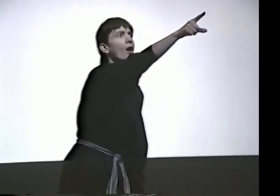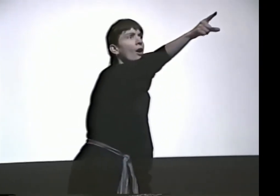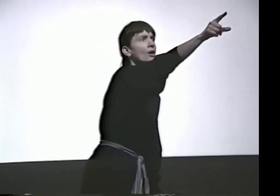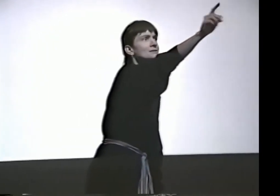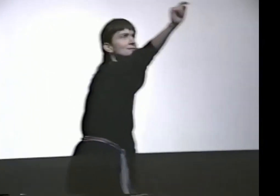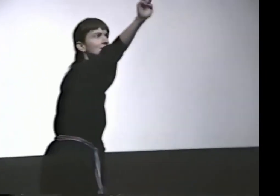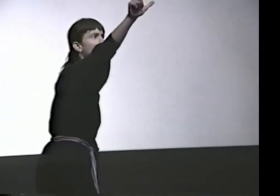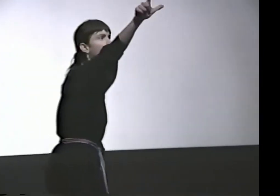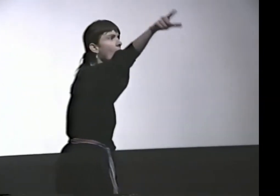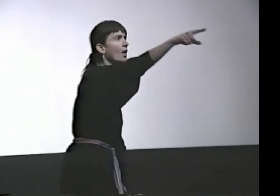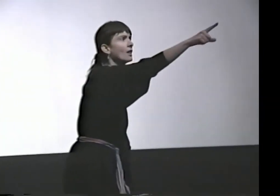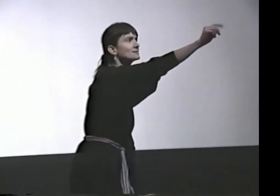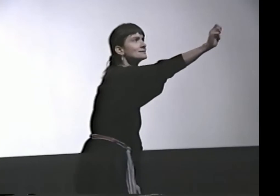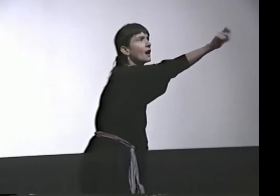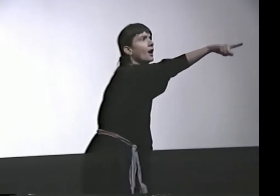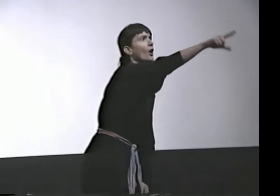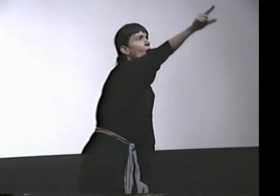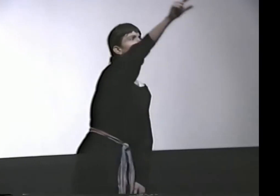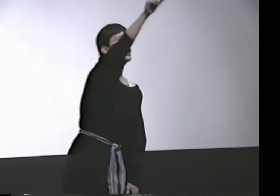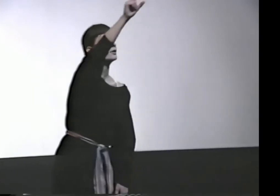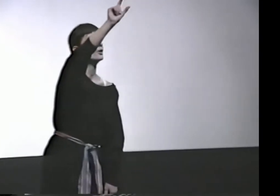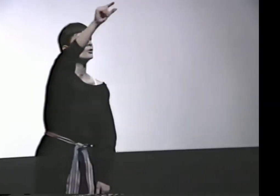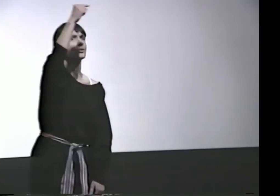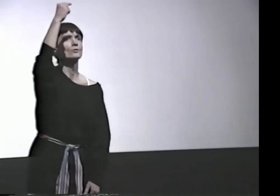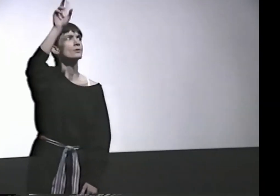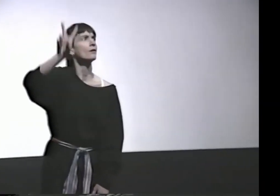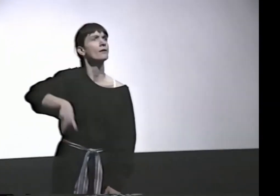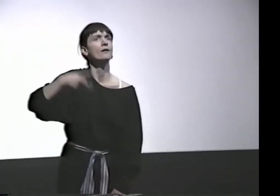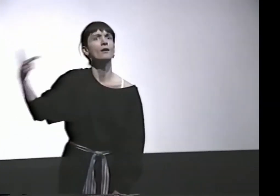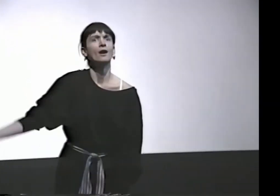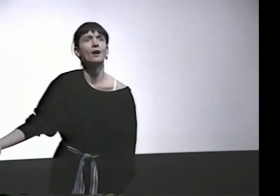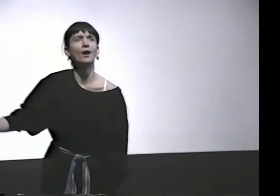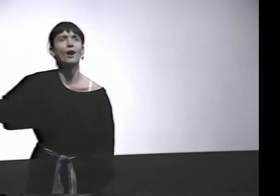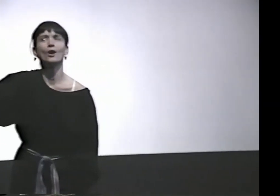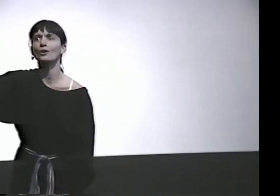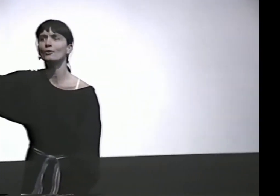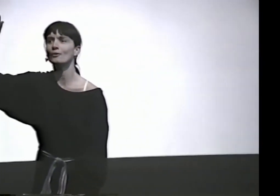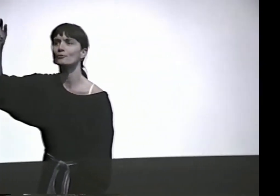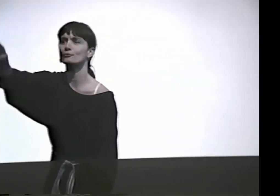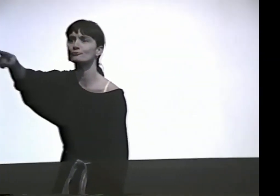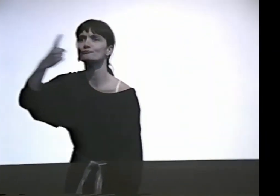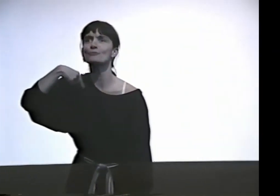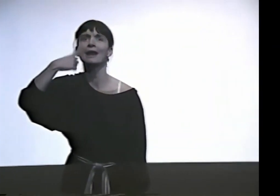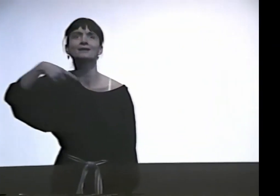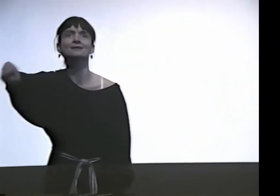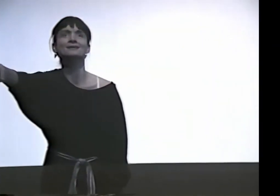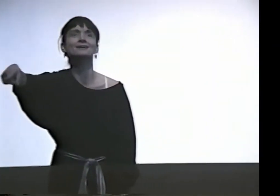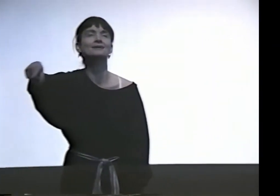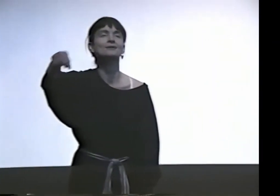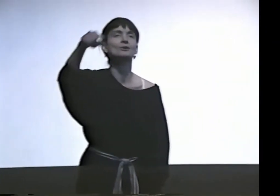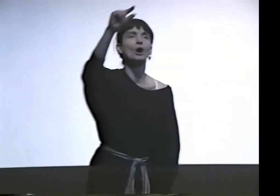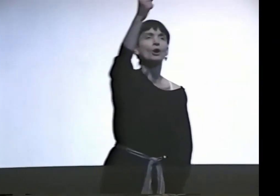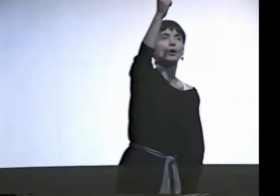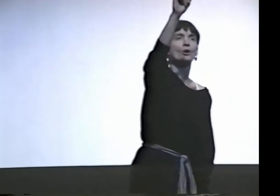TEAL. TEAL. TEAL. GREEN. RED.